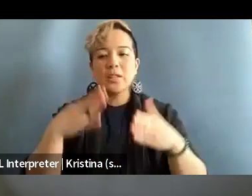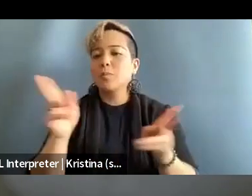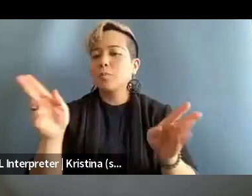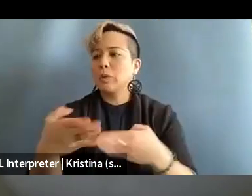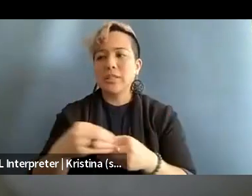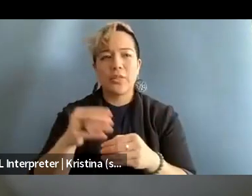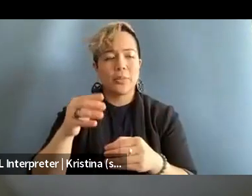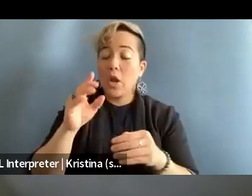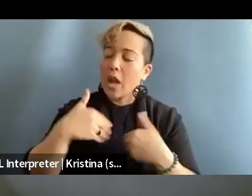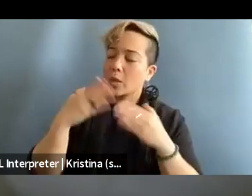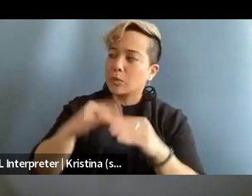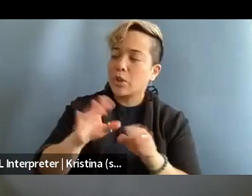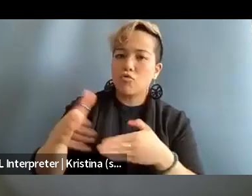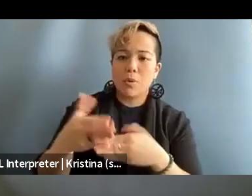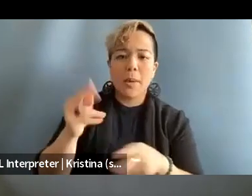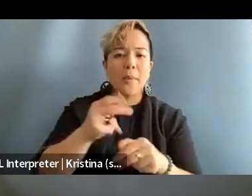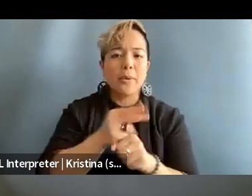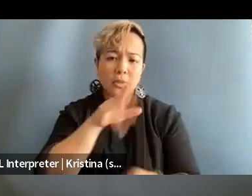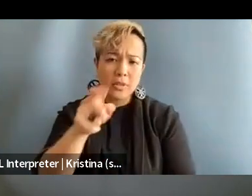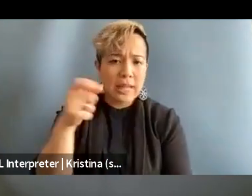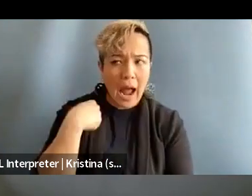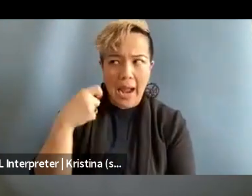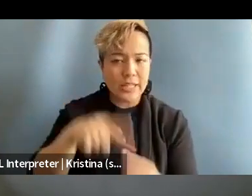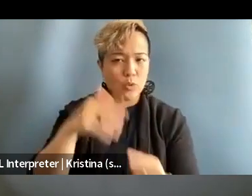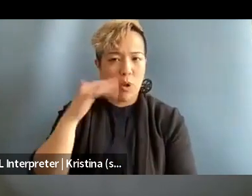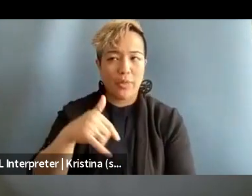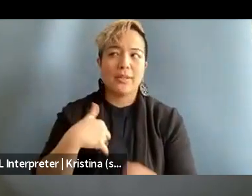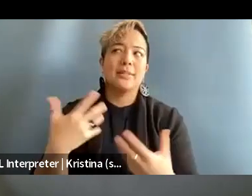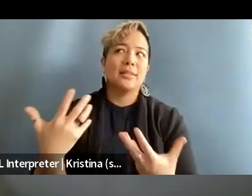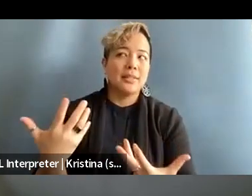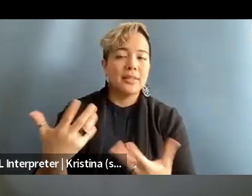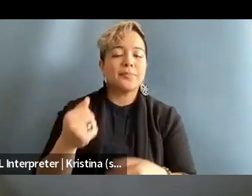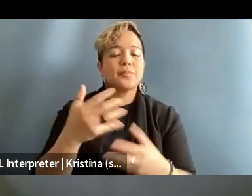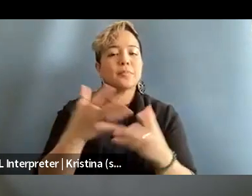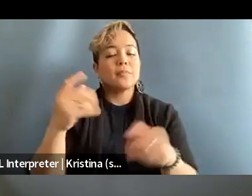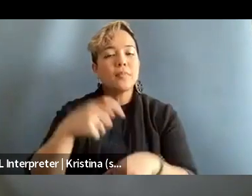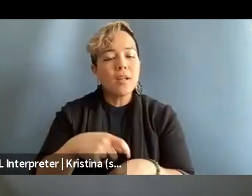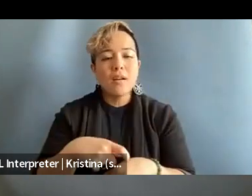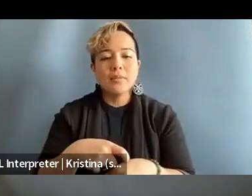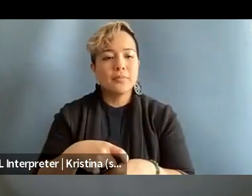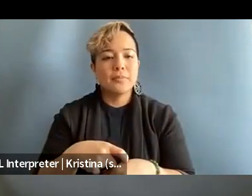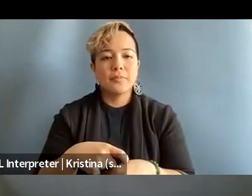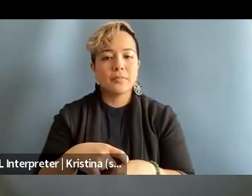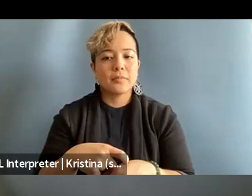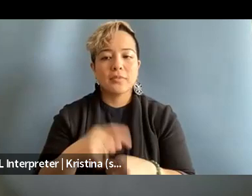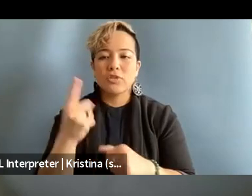and people make sure that I know that. So a lot of the times it's just an extra weight on top of